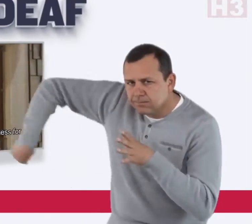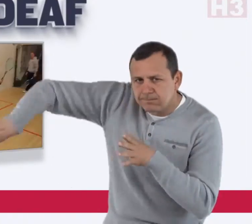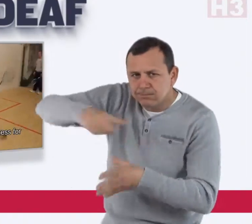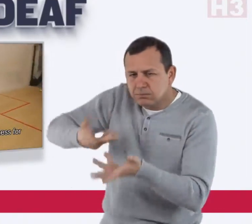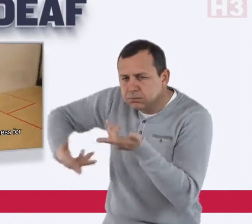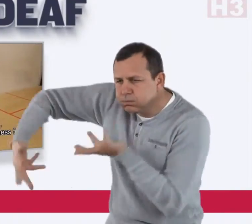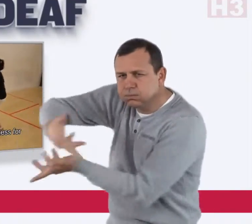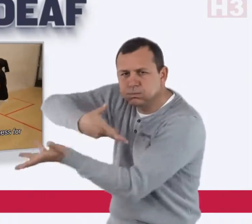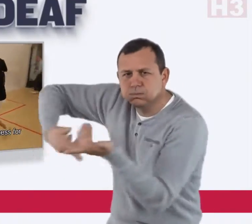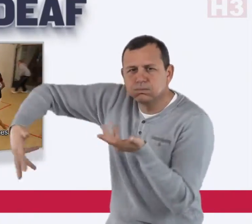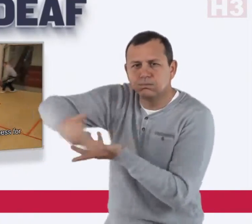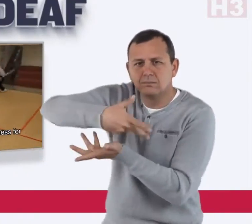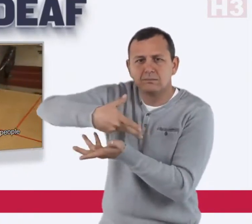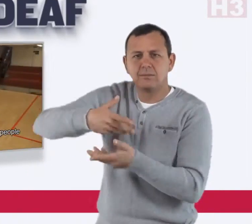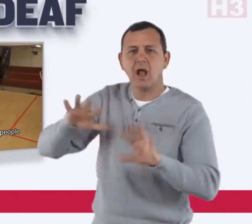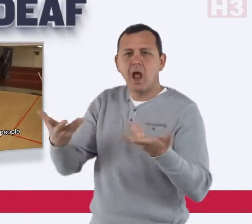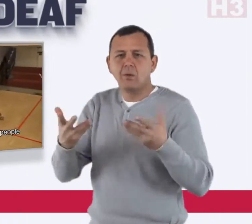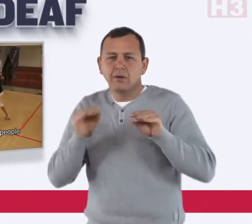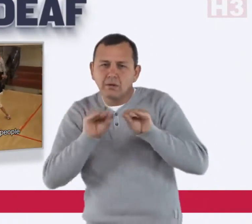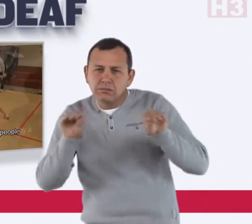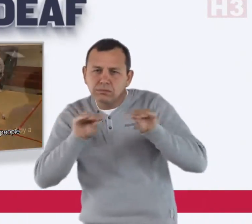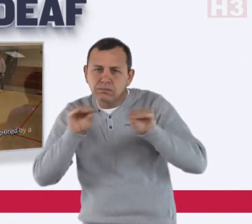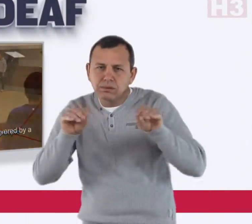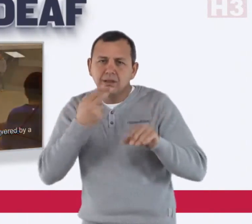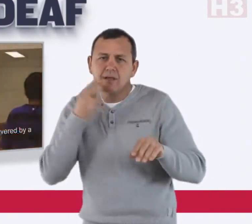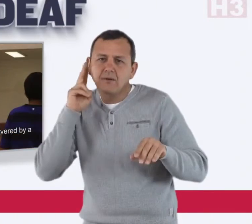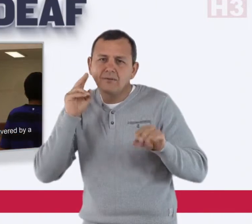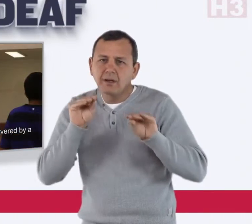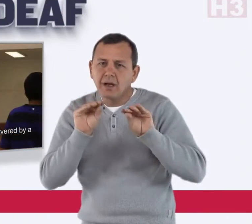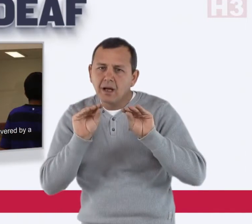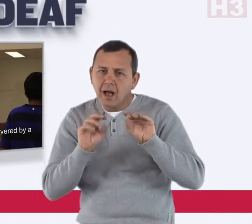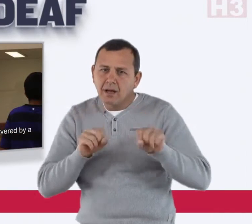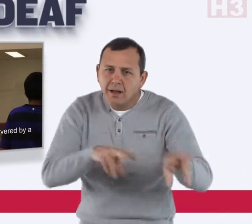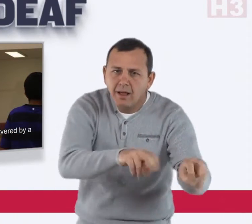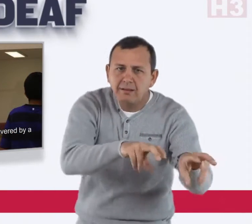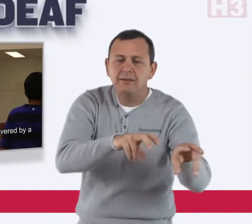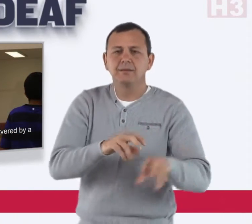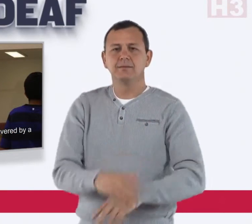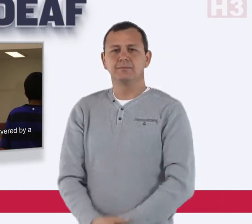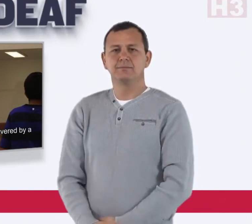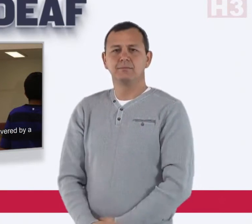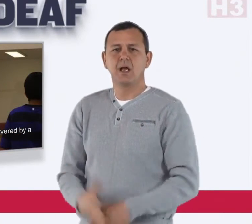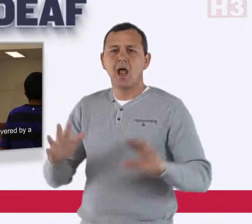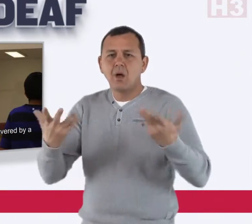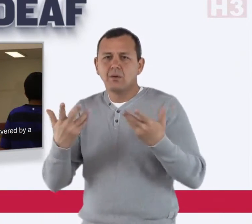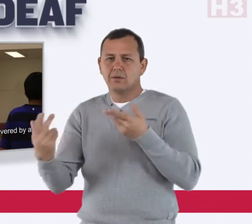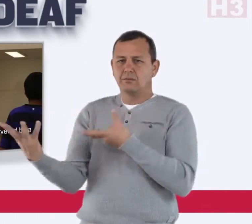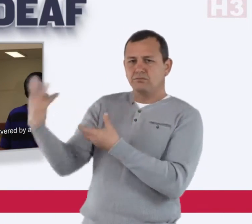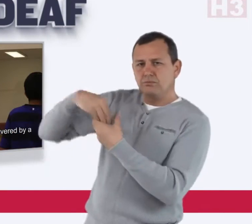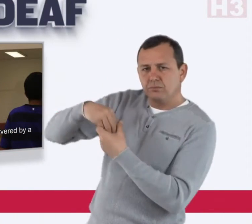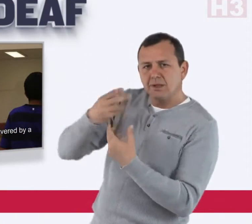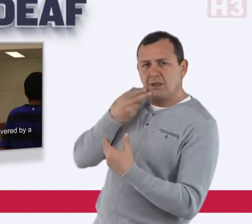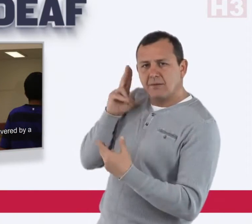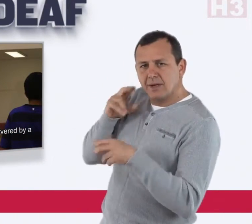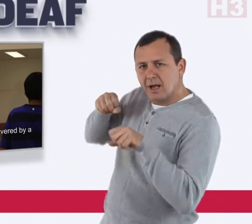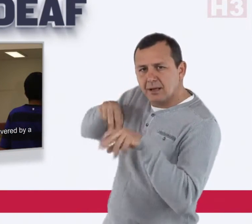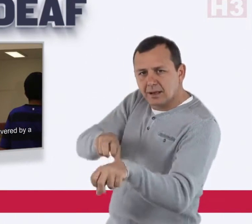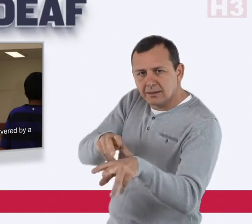interact with, and instruct deaf athletes, include deaf